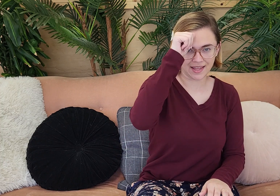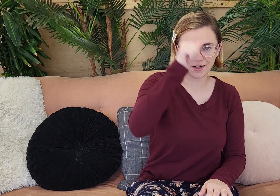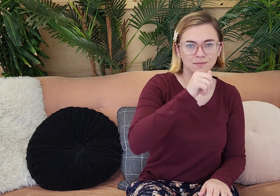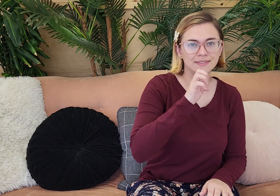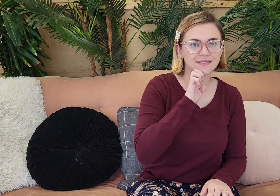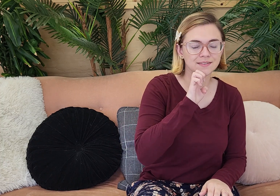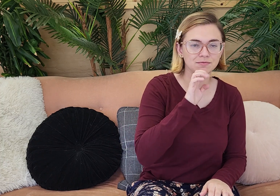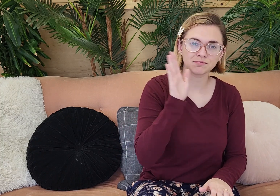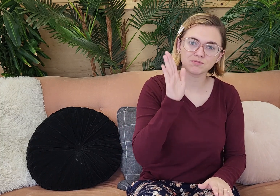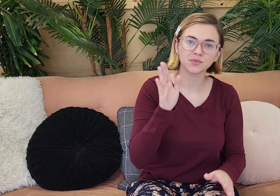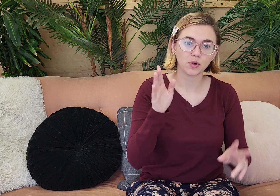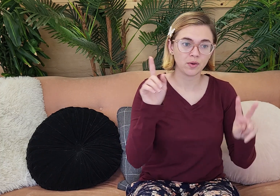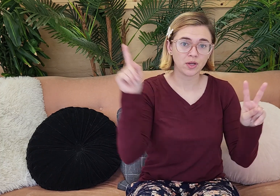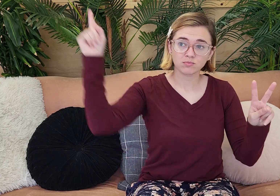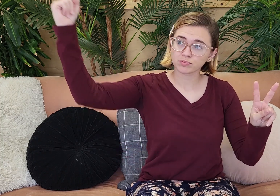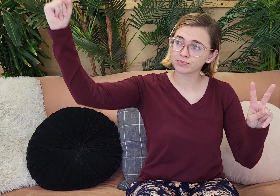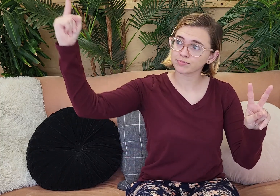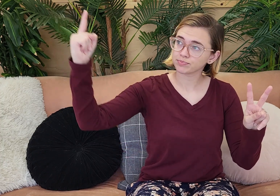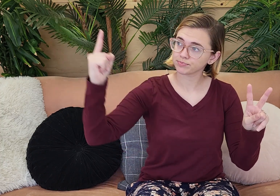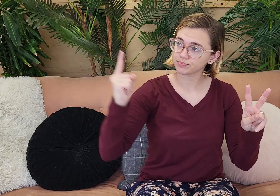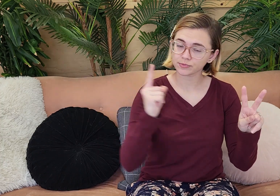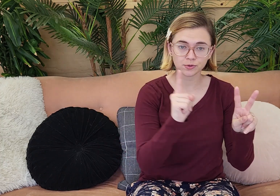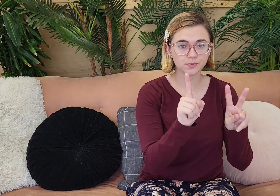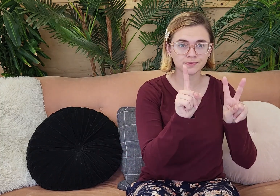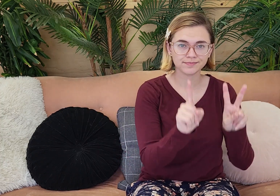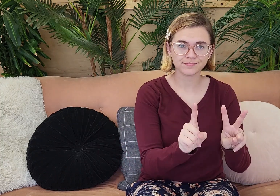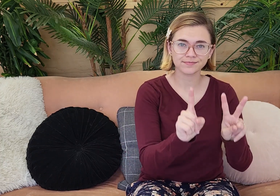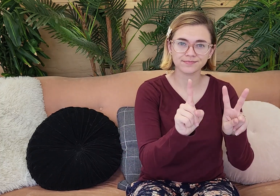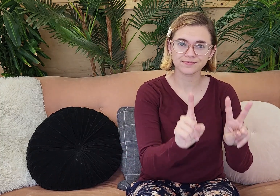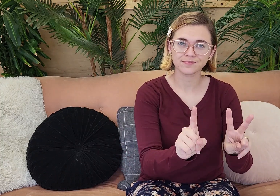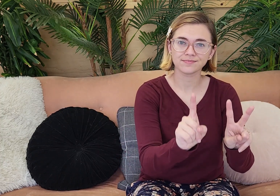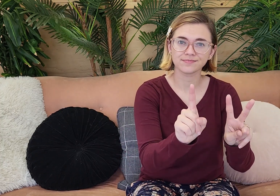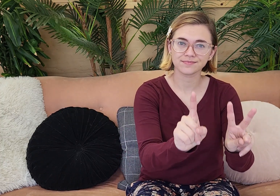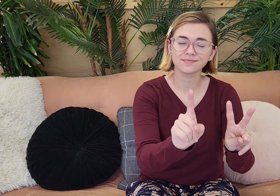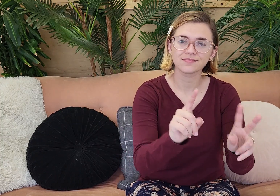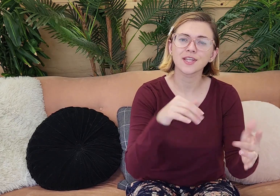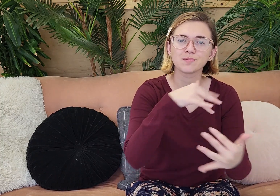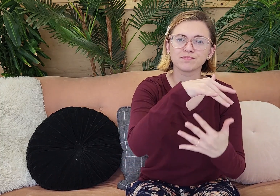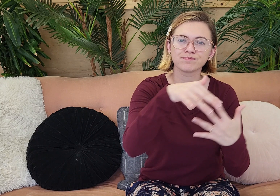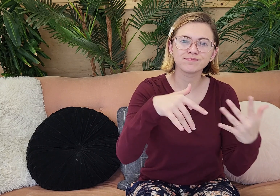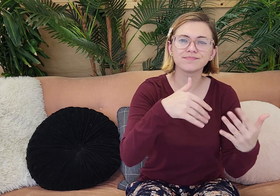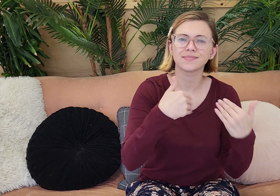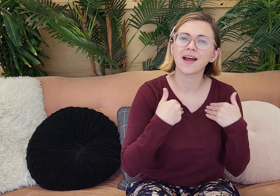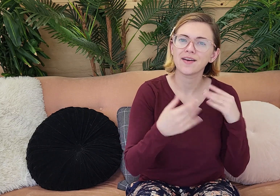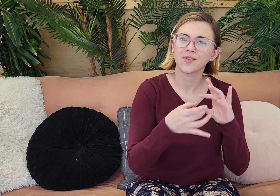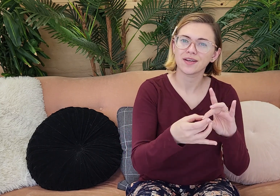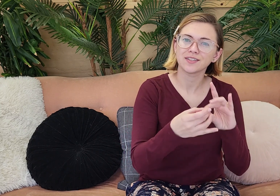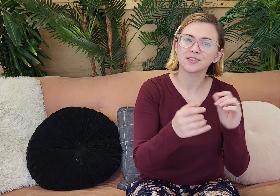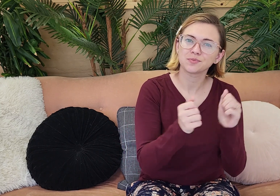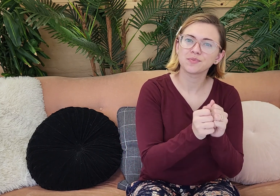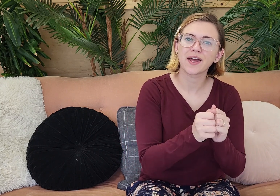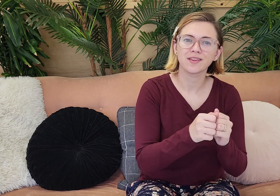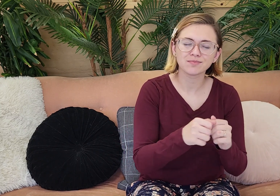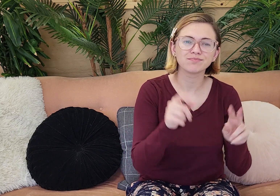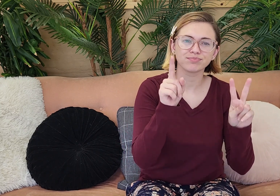the man and woman. So Adam and Eve. God would come down and he would walk beside them and he would socialize with them. He